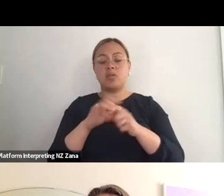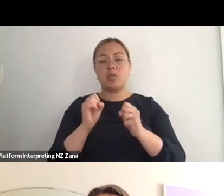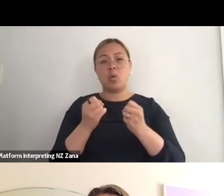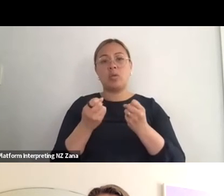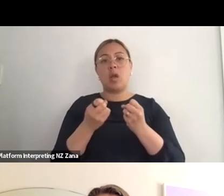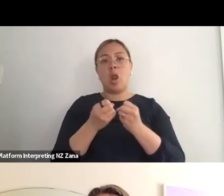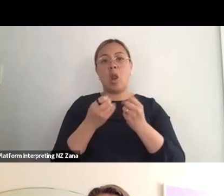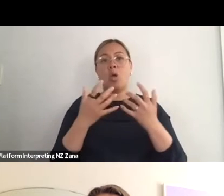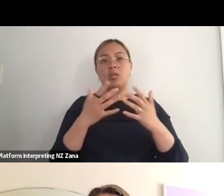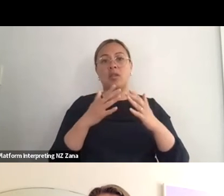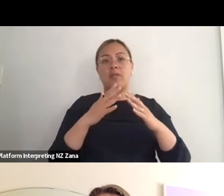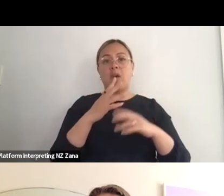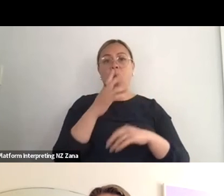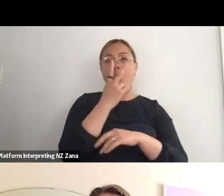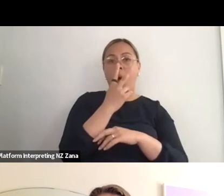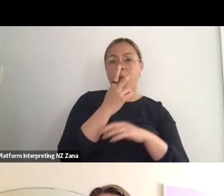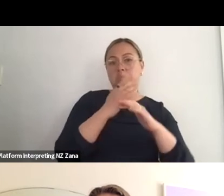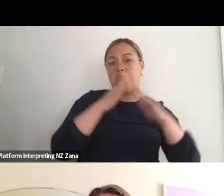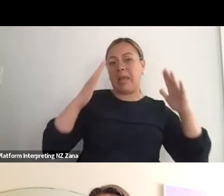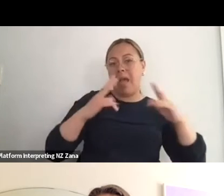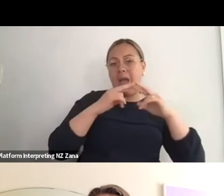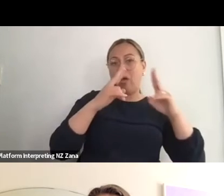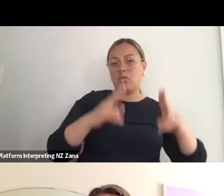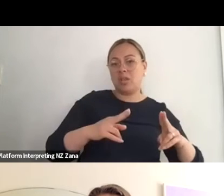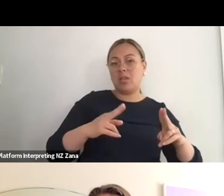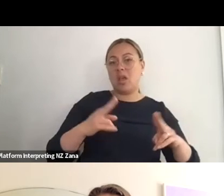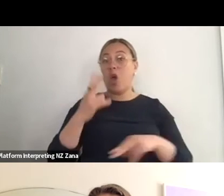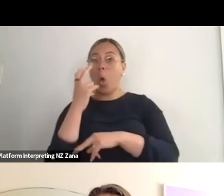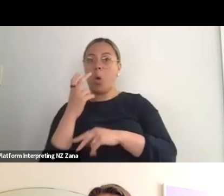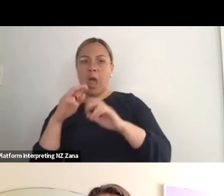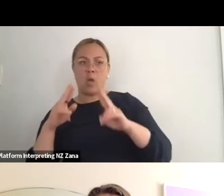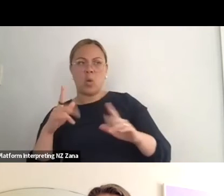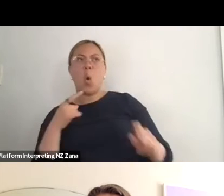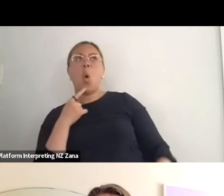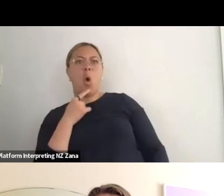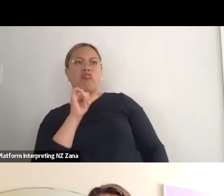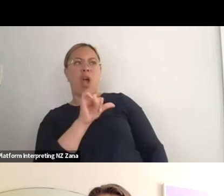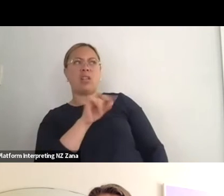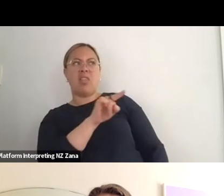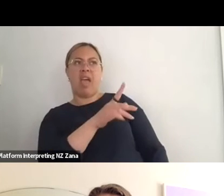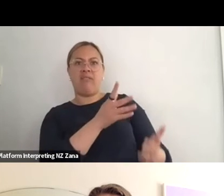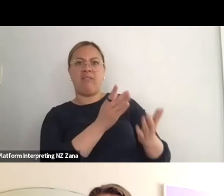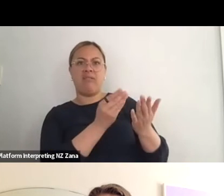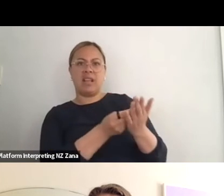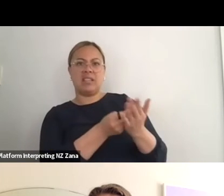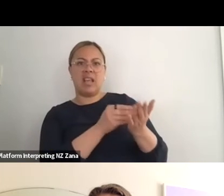older houses are starting to go, “oh right, okay, we should get some disabled artists on the stage”,